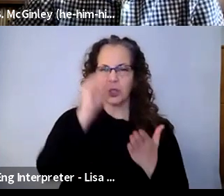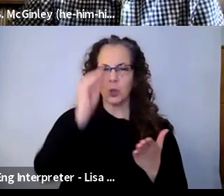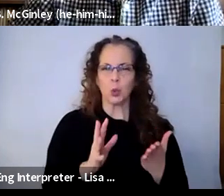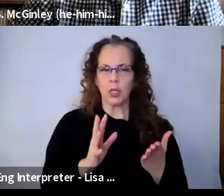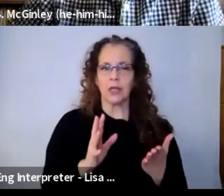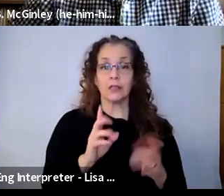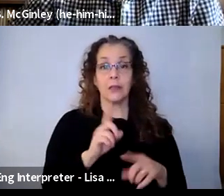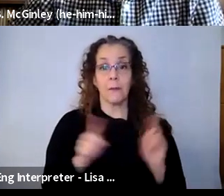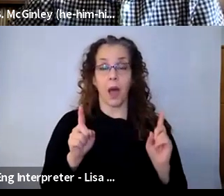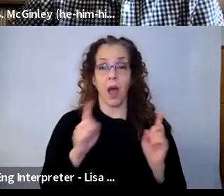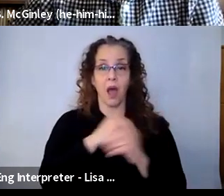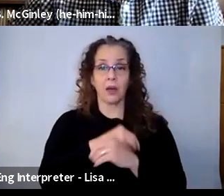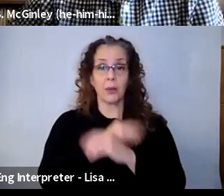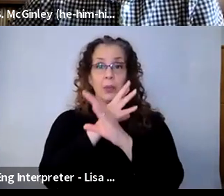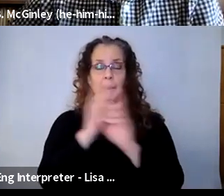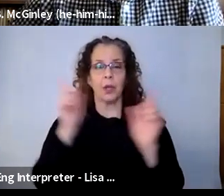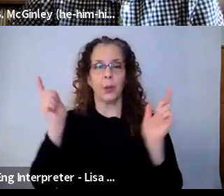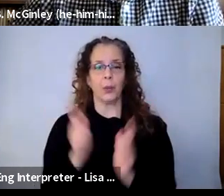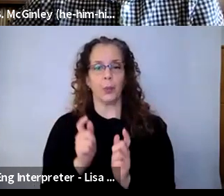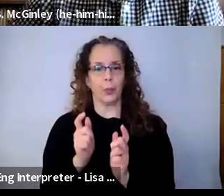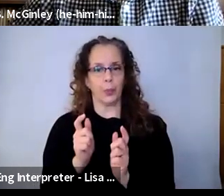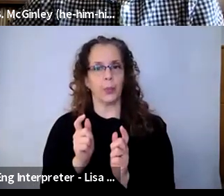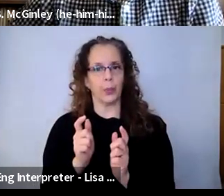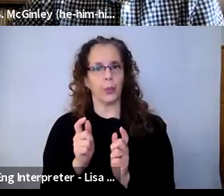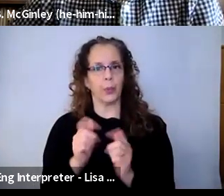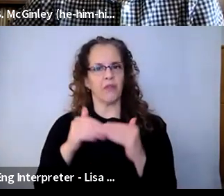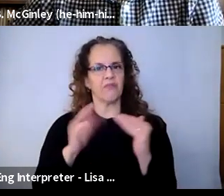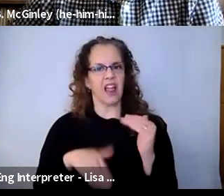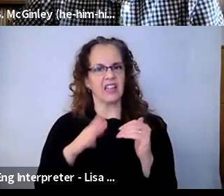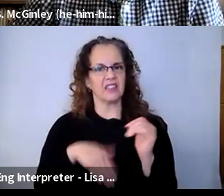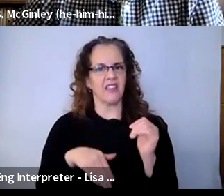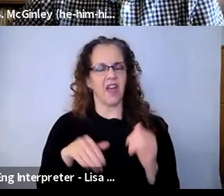dwindled in the digital space. So, you know, we work with